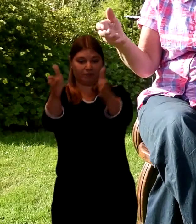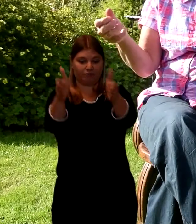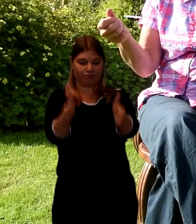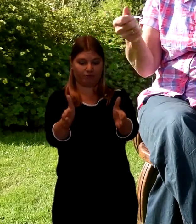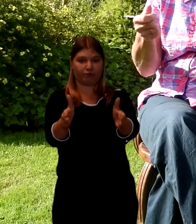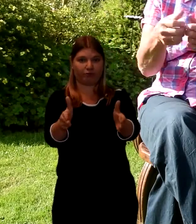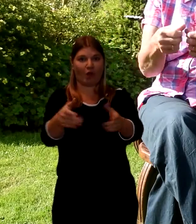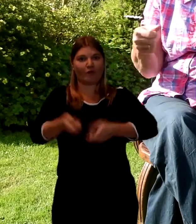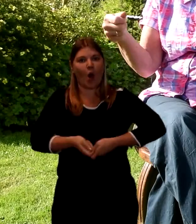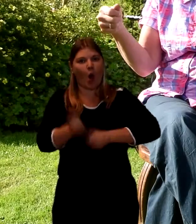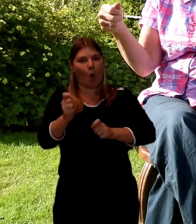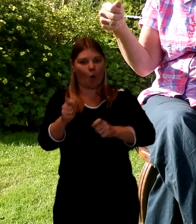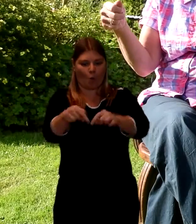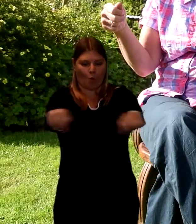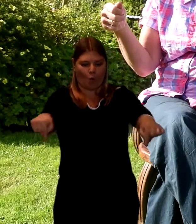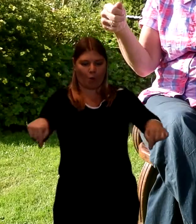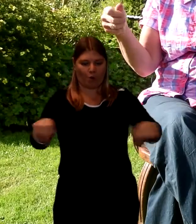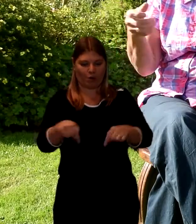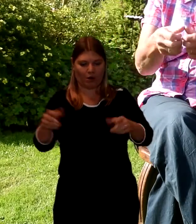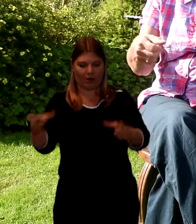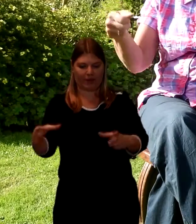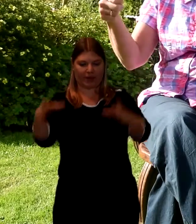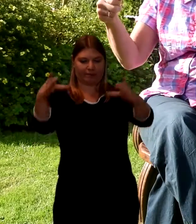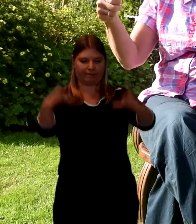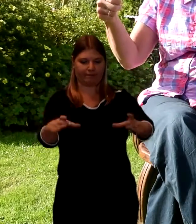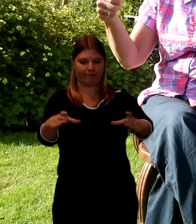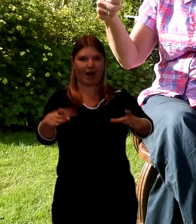And they're the cords and they're really ribbons, but